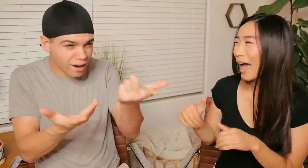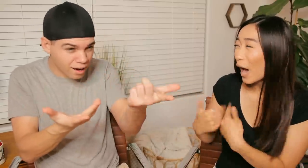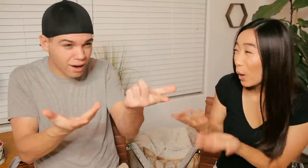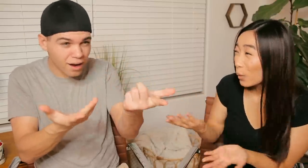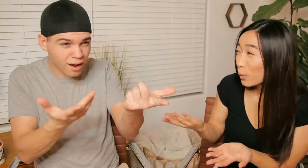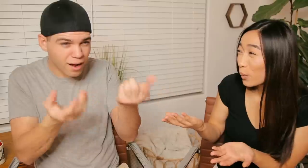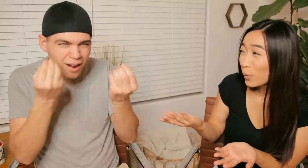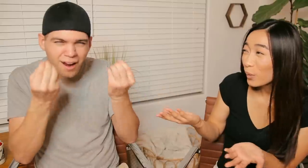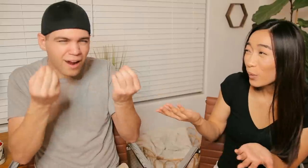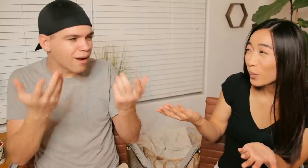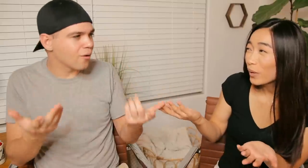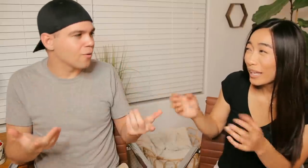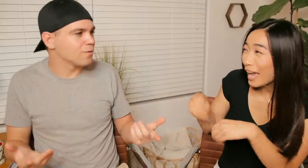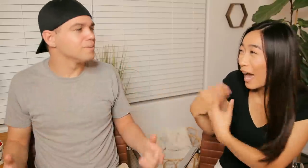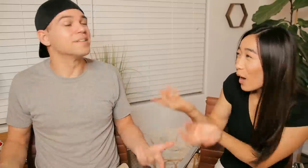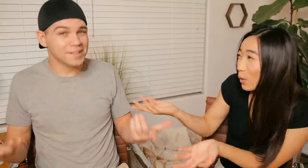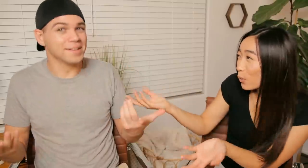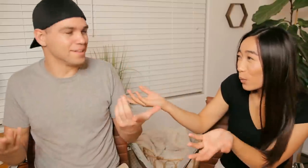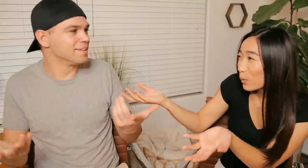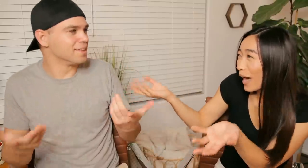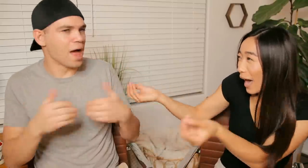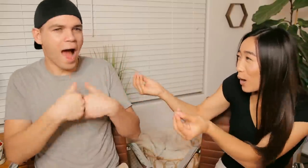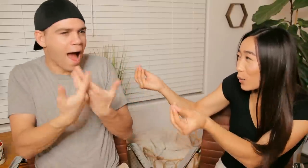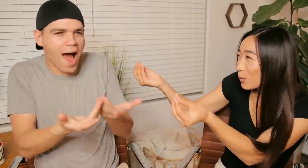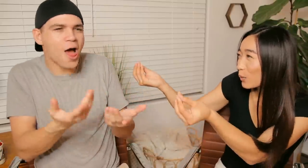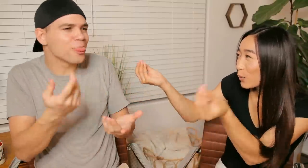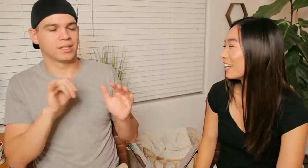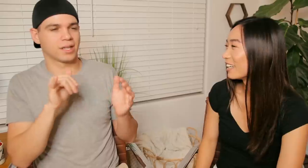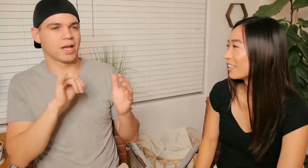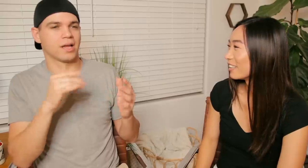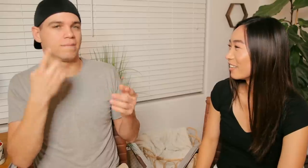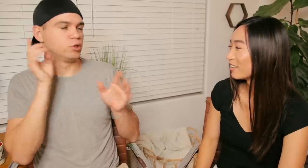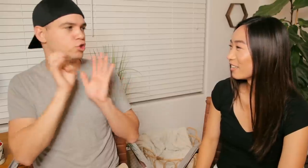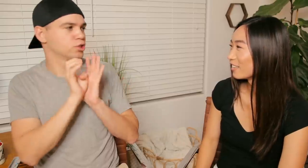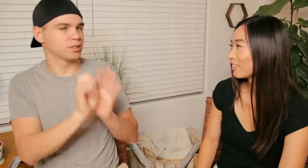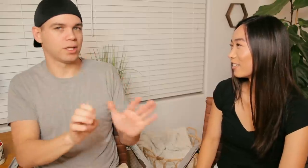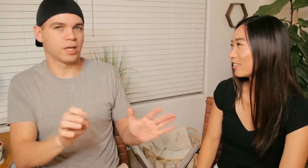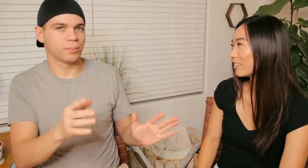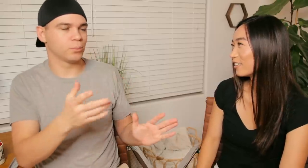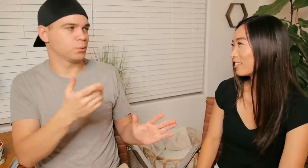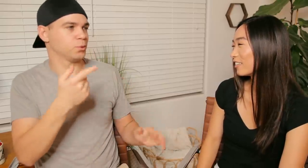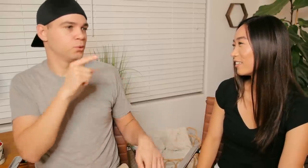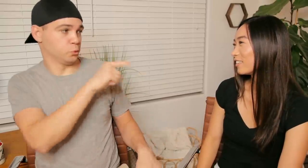how?? how?! how?! R: like for example